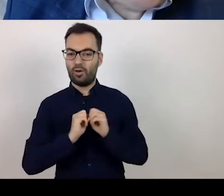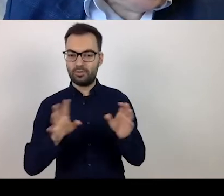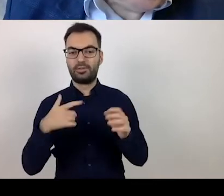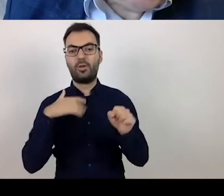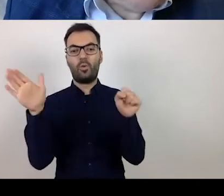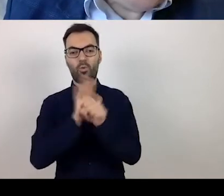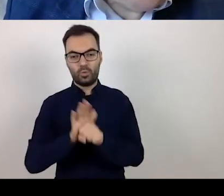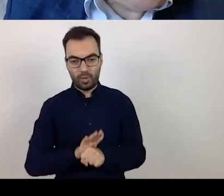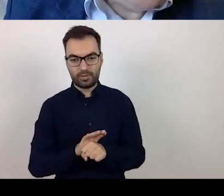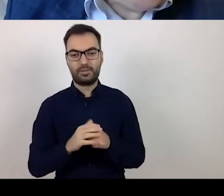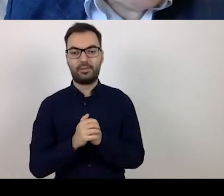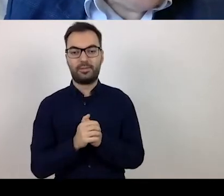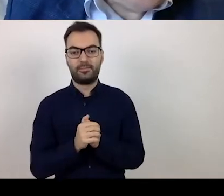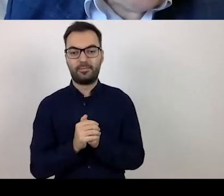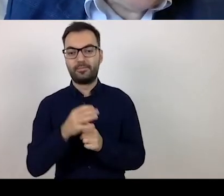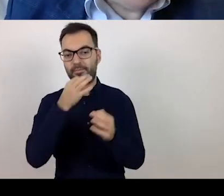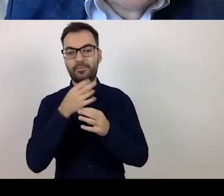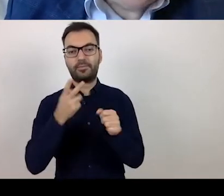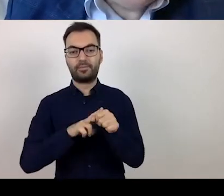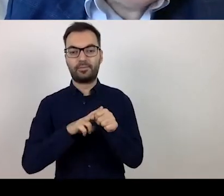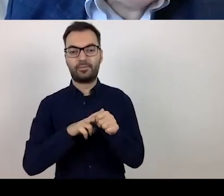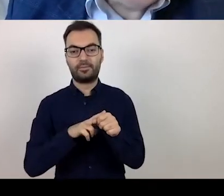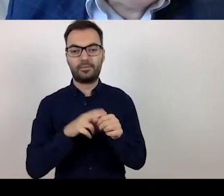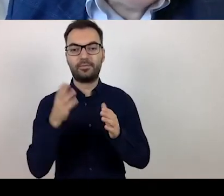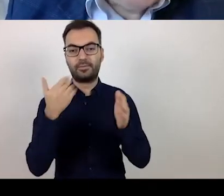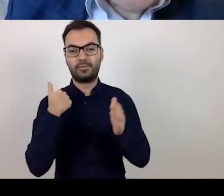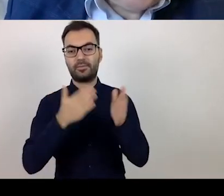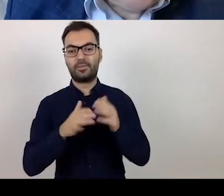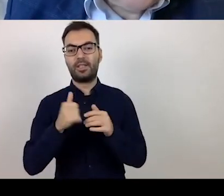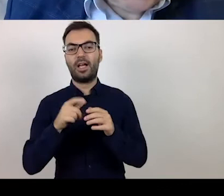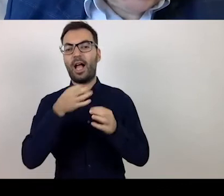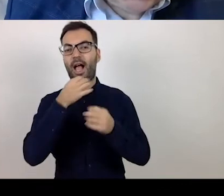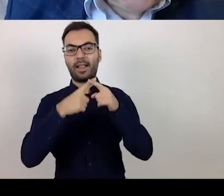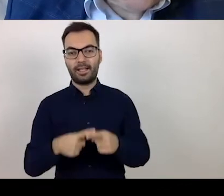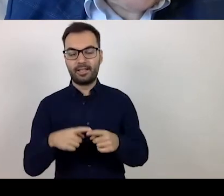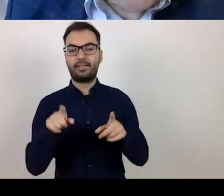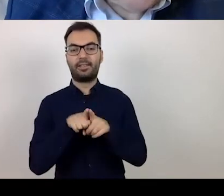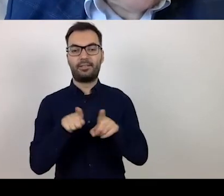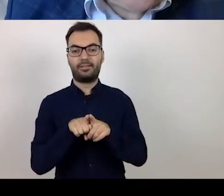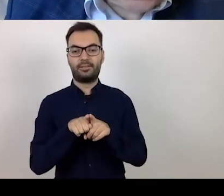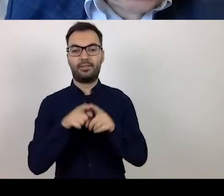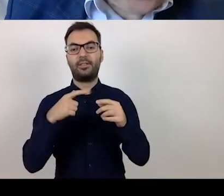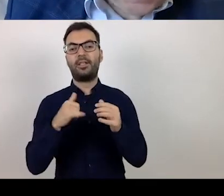which have been addressed through the survey. And also through the open questions.